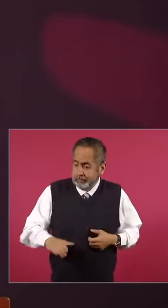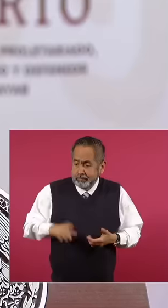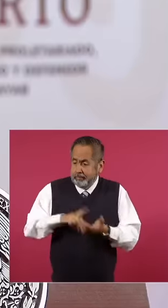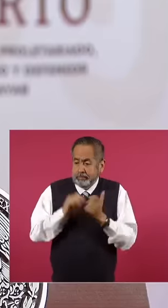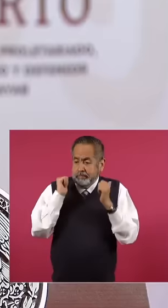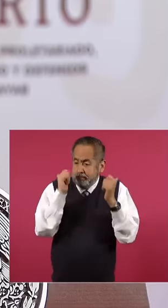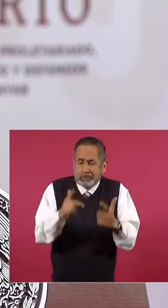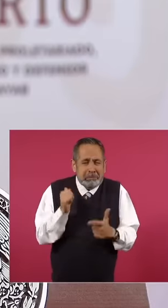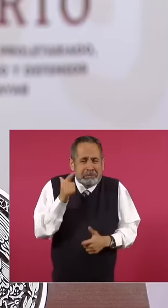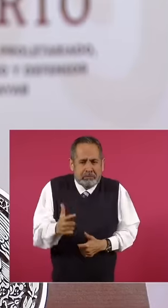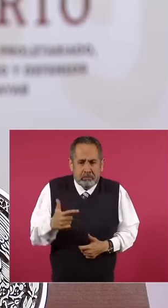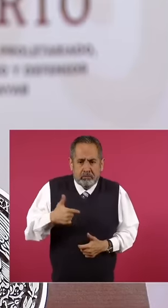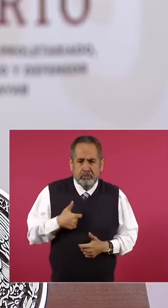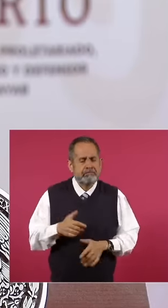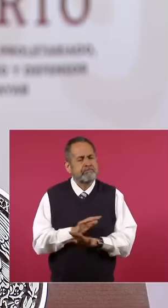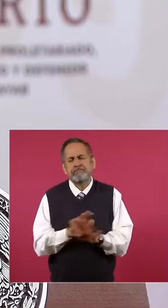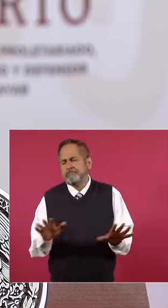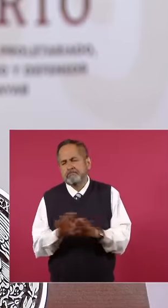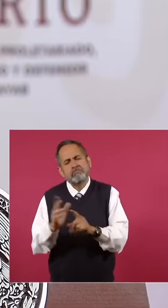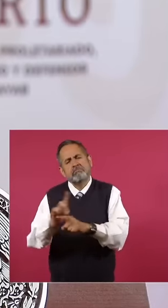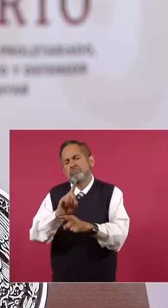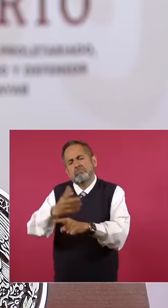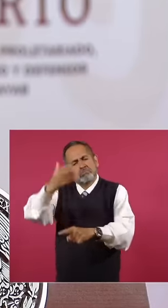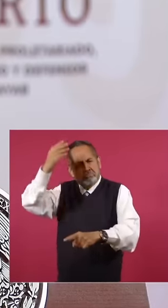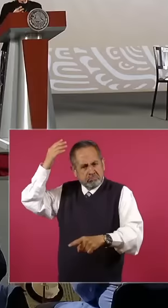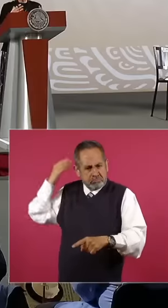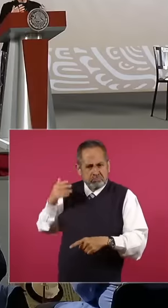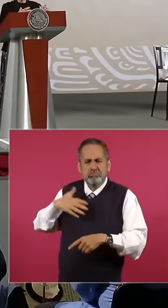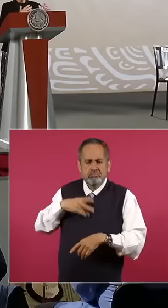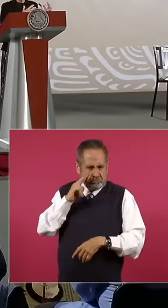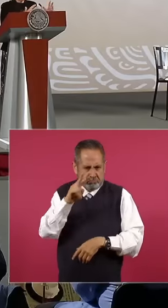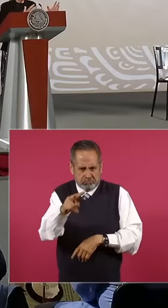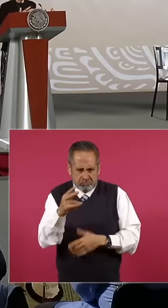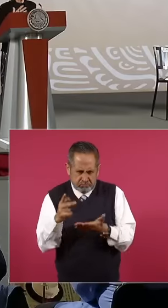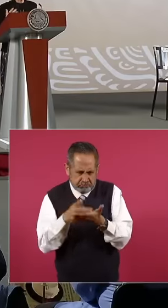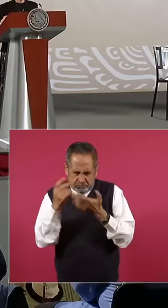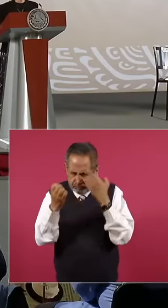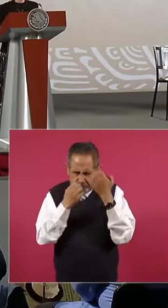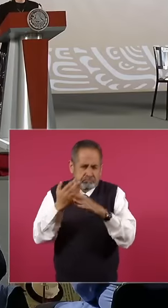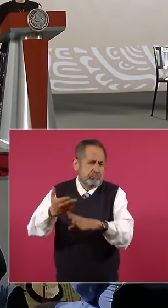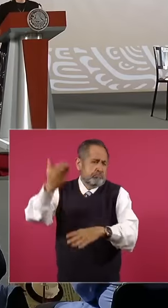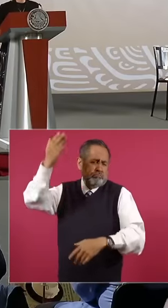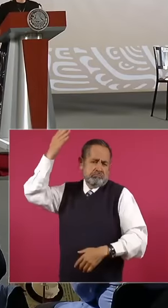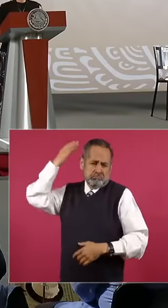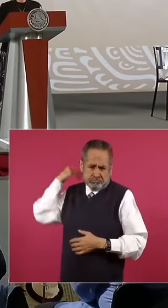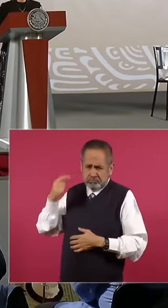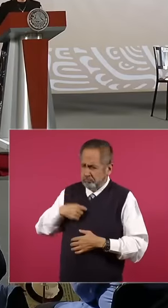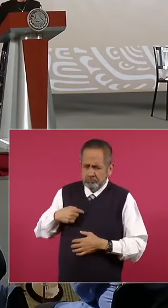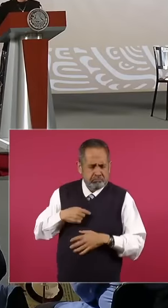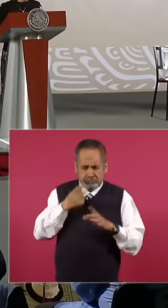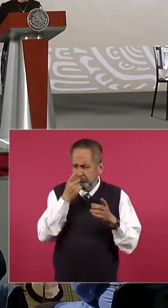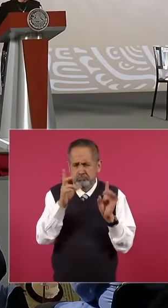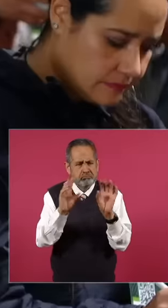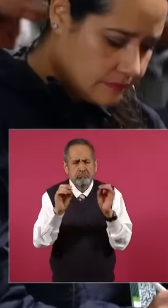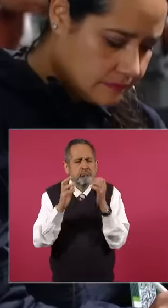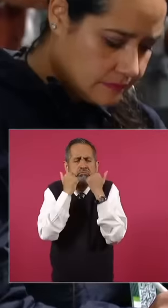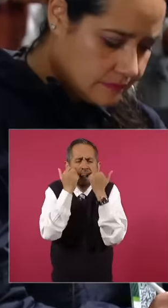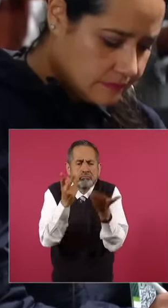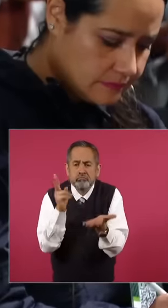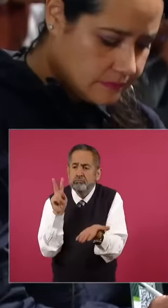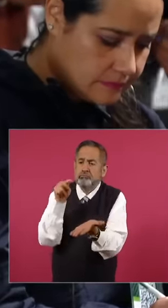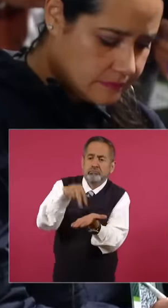long time eh No it is not today's note eh check or review what I have said in previous years no no no it doesn't